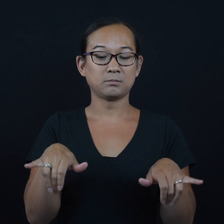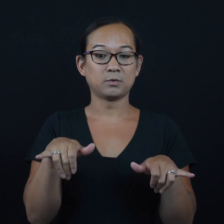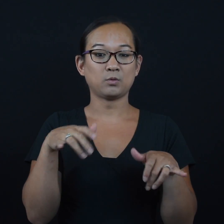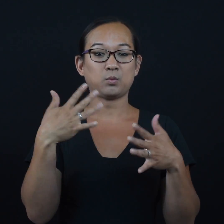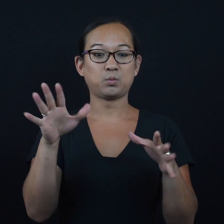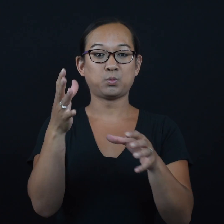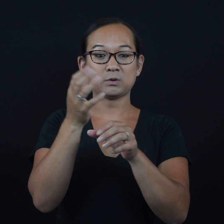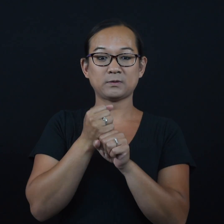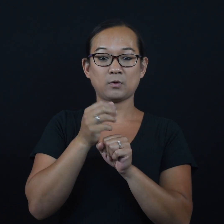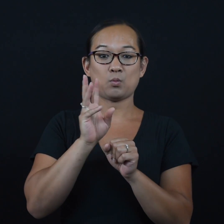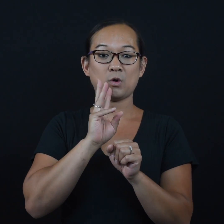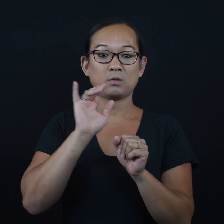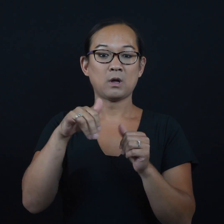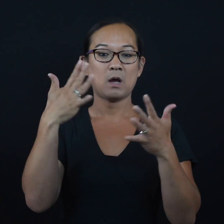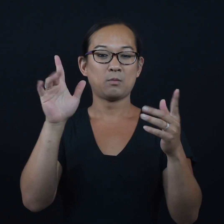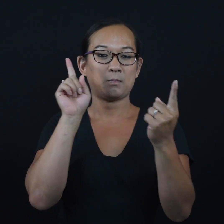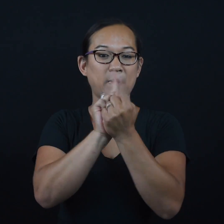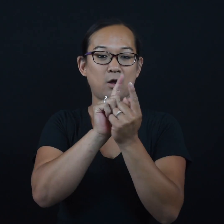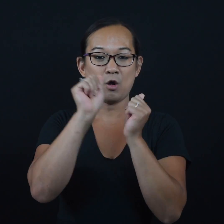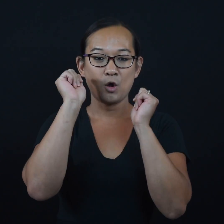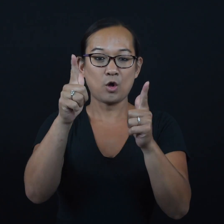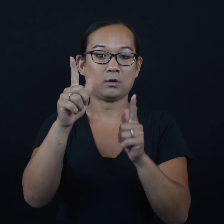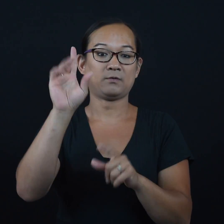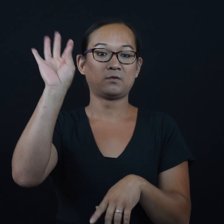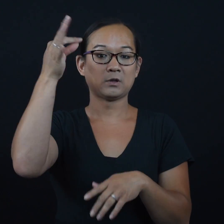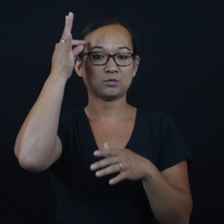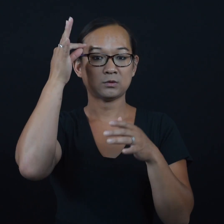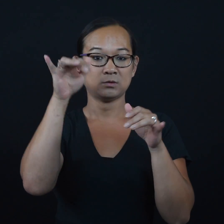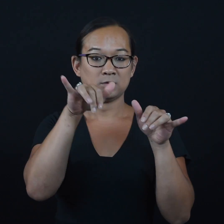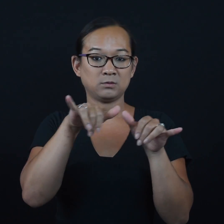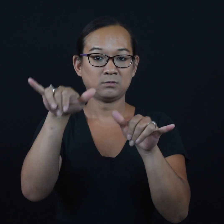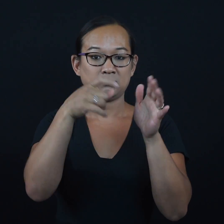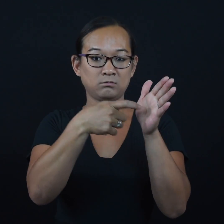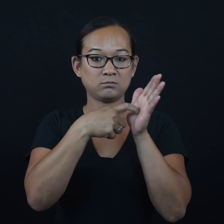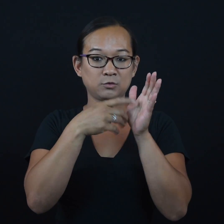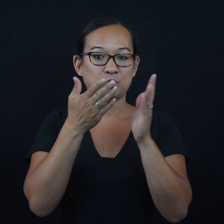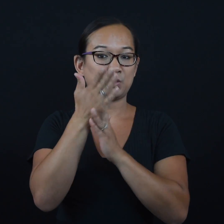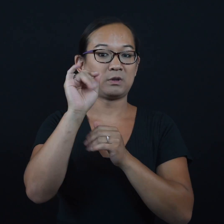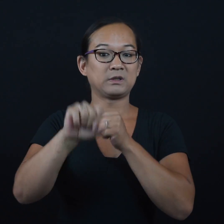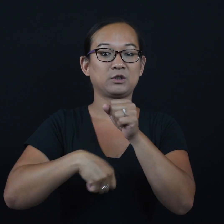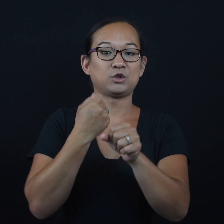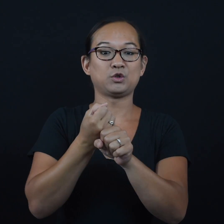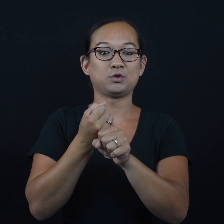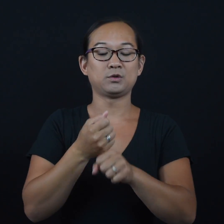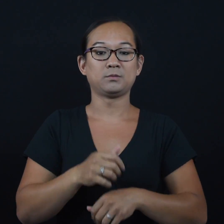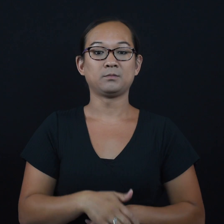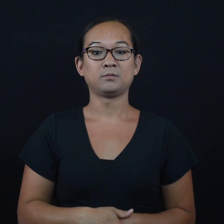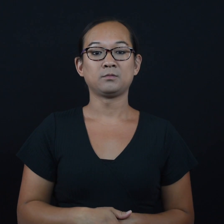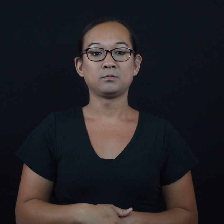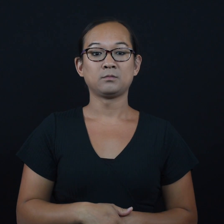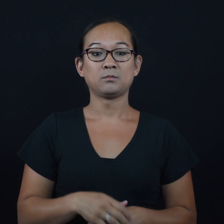that met all federal standards throughout the year. Details of the Minnesota Annual Compliance Report (PDF) for 2020, along with the Annual Report for 2019 (PDF) can